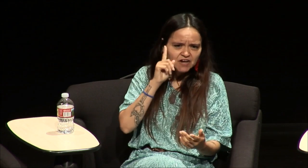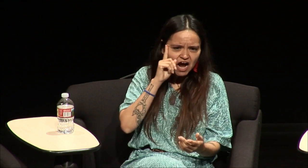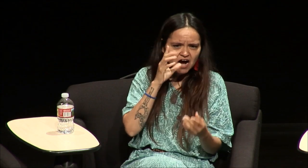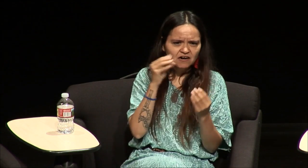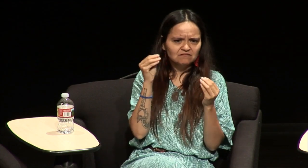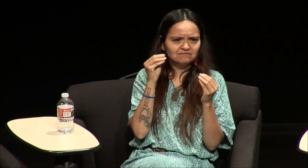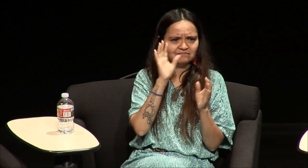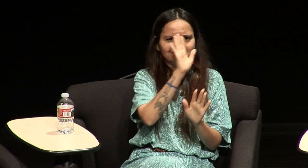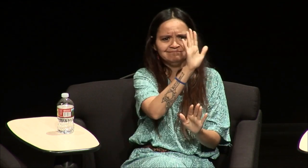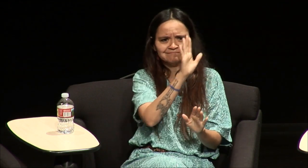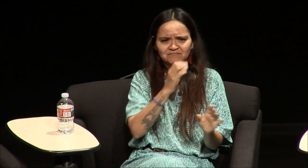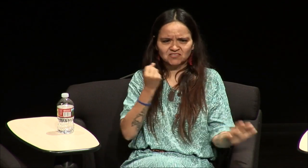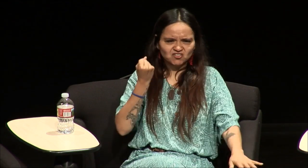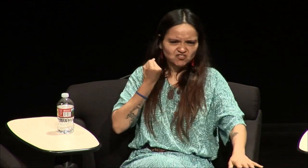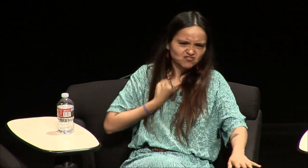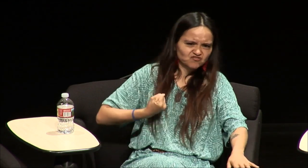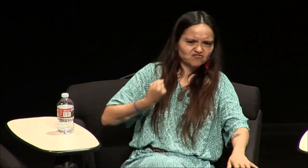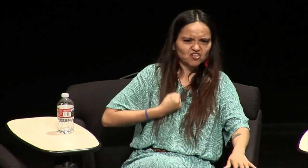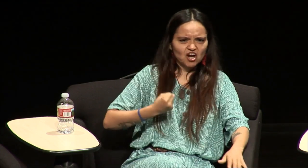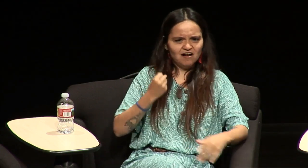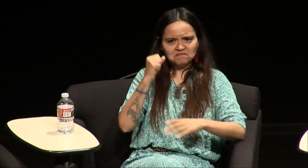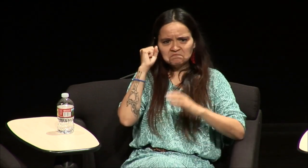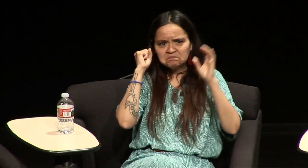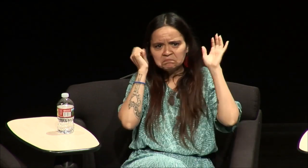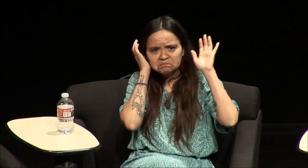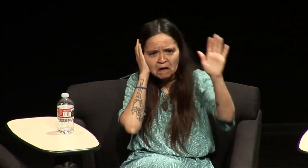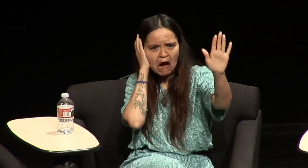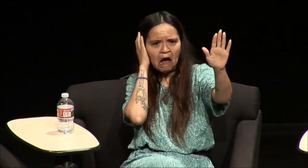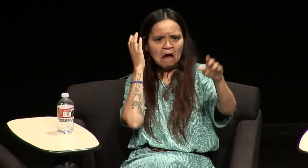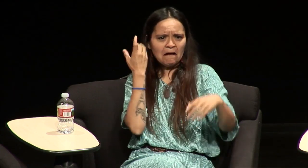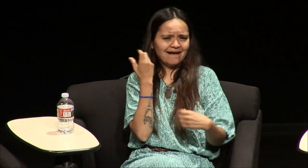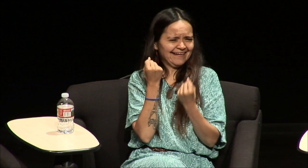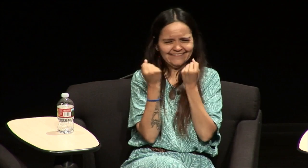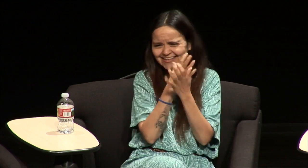such a rich deaf environment they were tough deaf people they were proud deaf